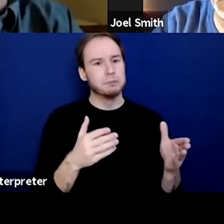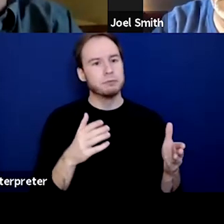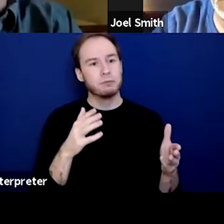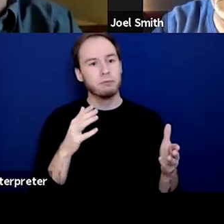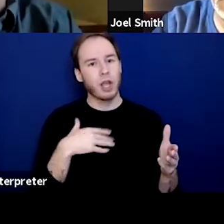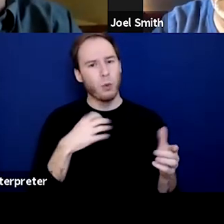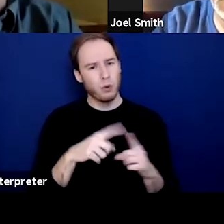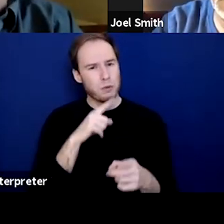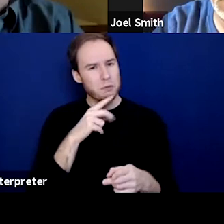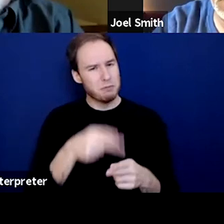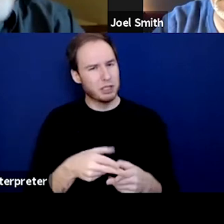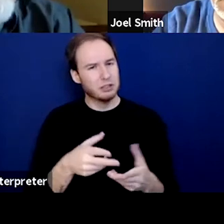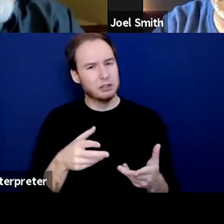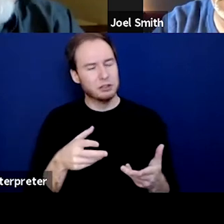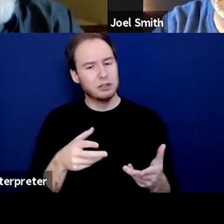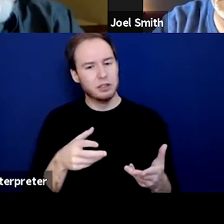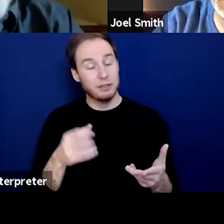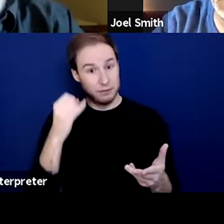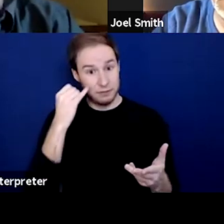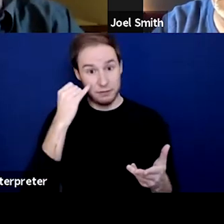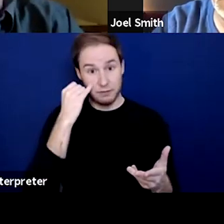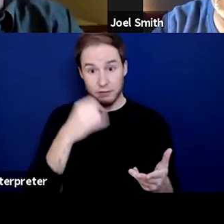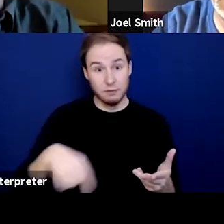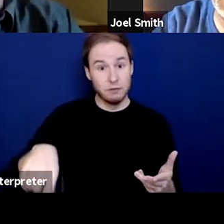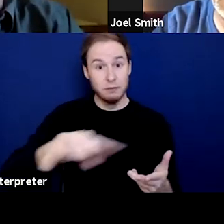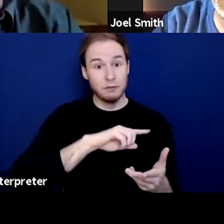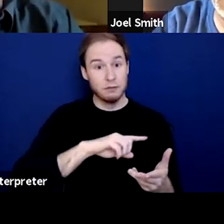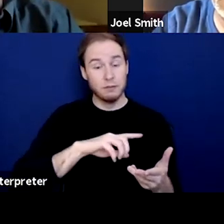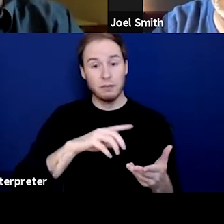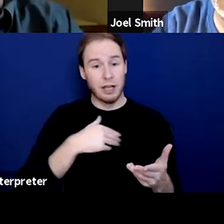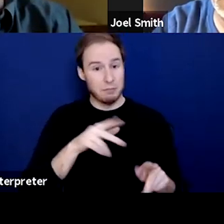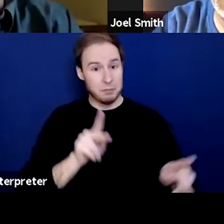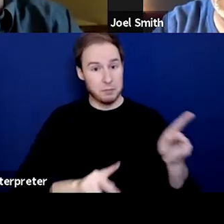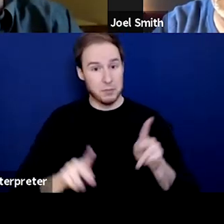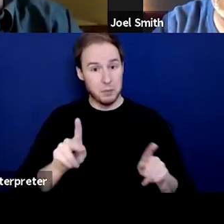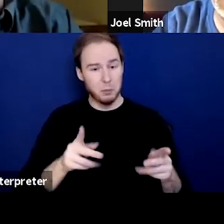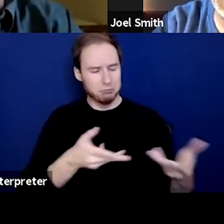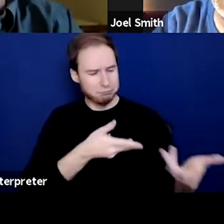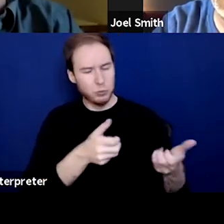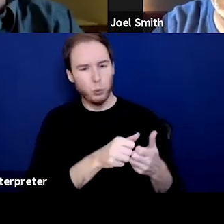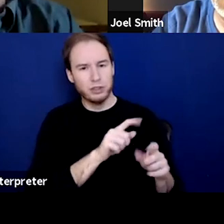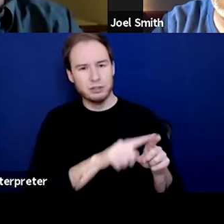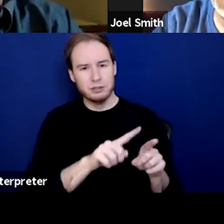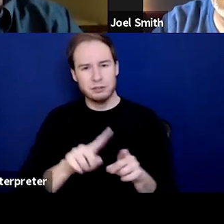because if you are working with individuals who have an opioid use disorder,